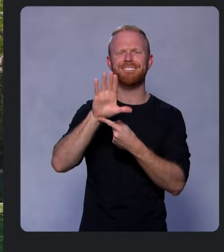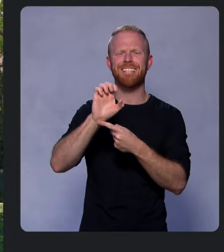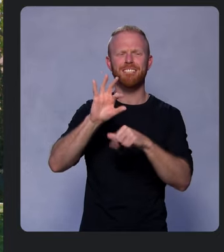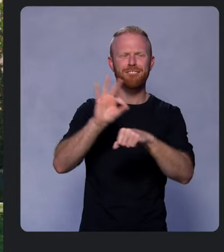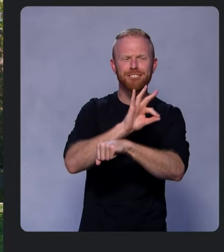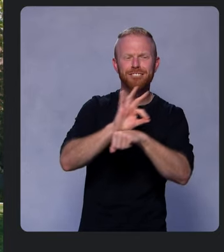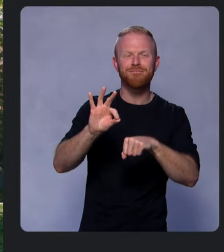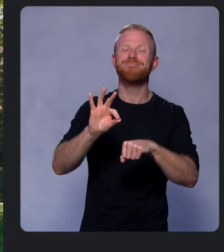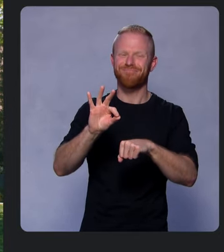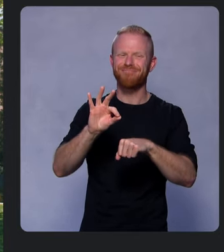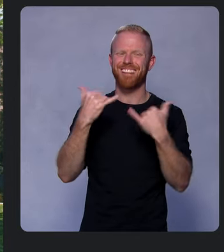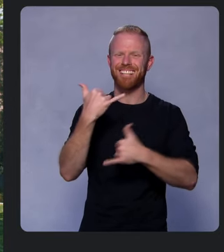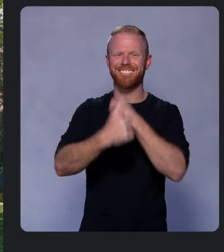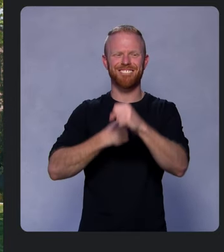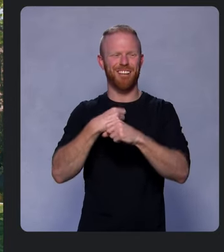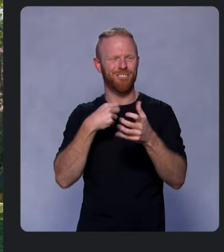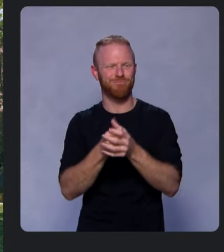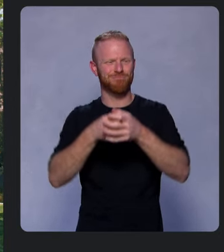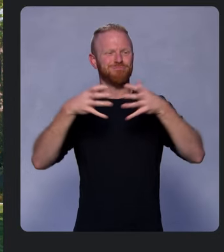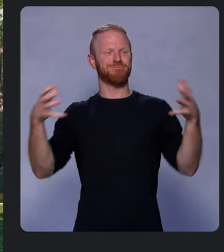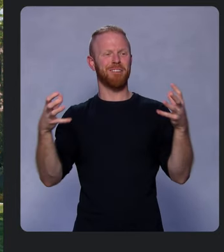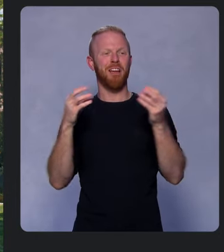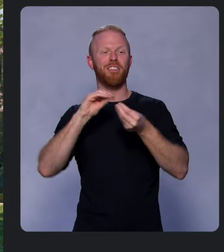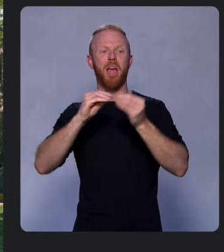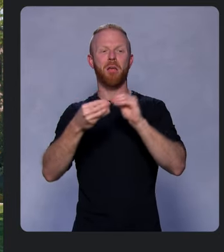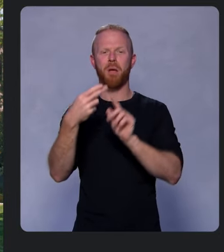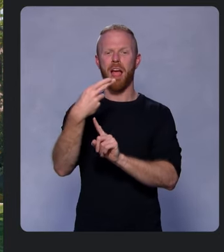we've added a growing number of hardware APIs to Chrome stable,